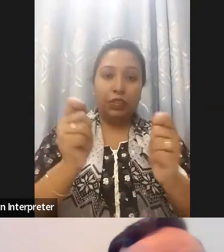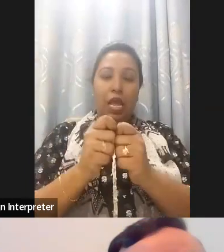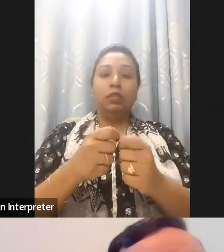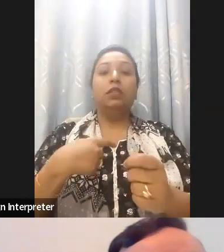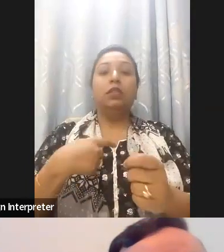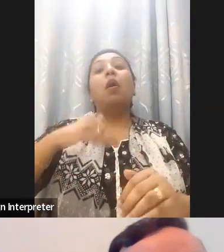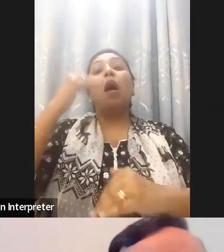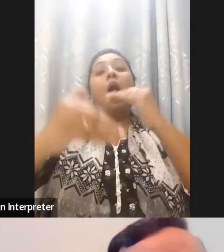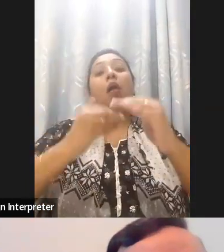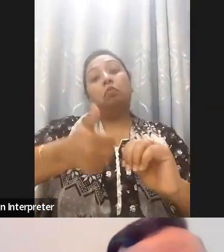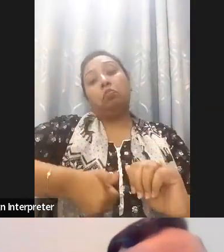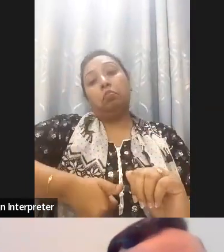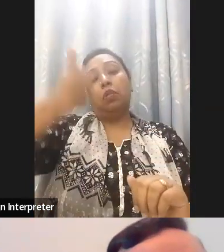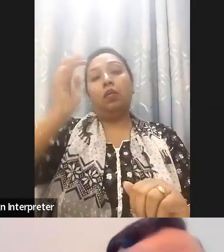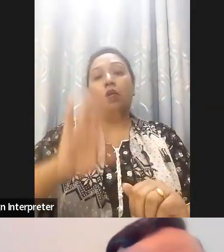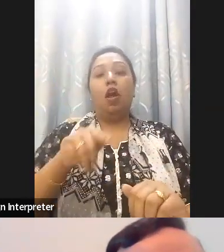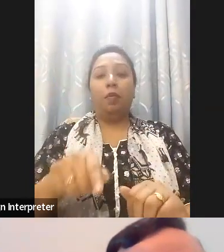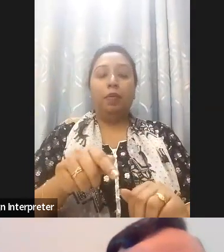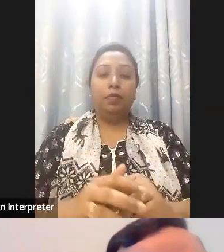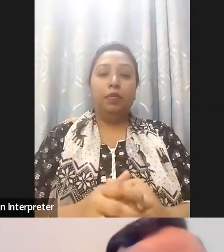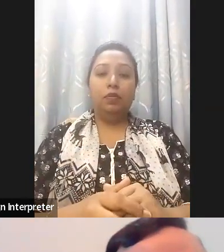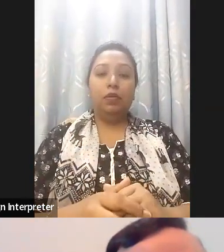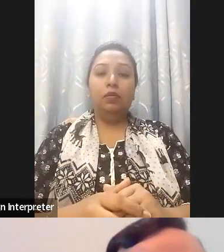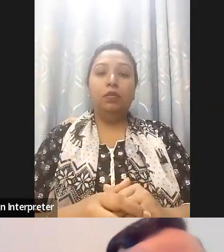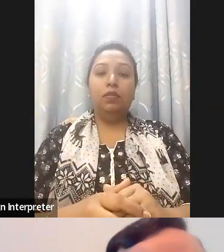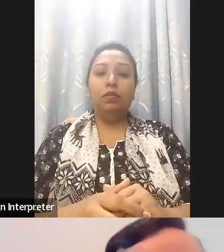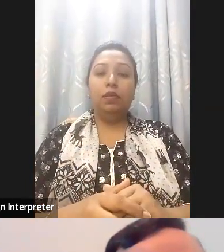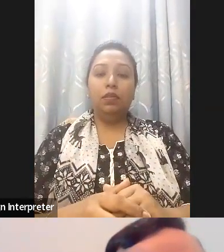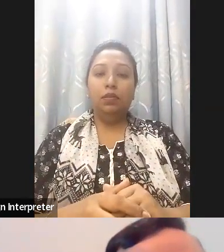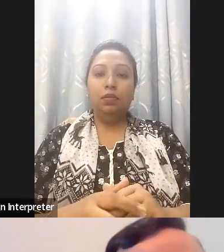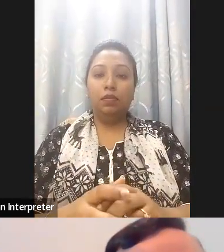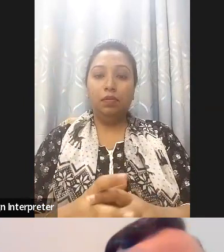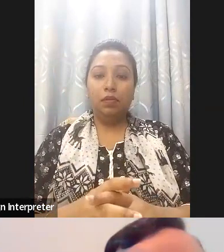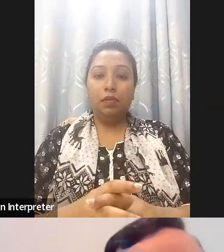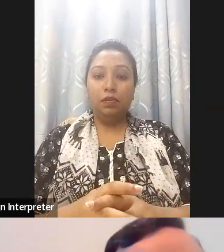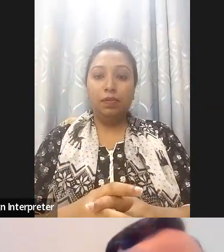More progress achieve more progress on the level of promoting the general inclusion of